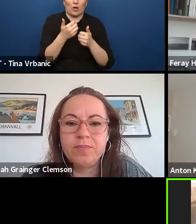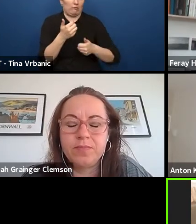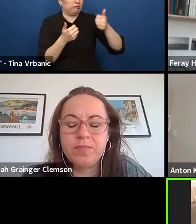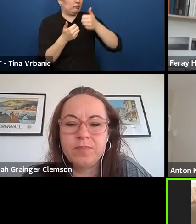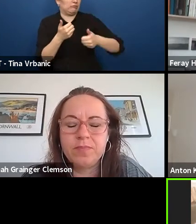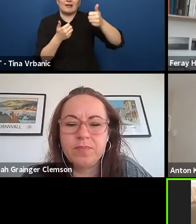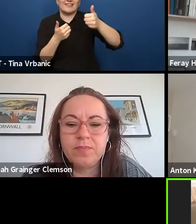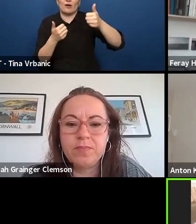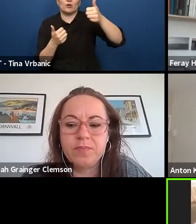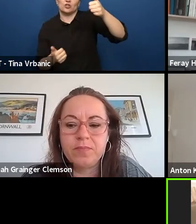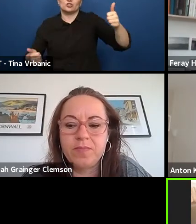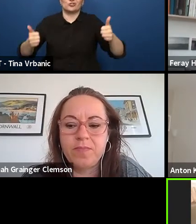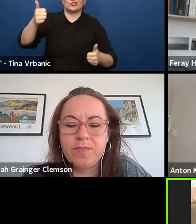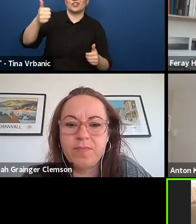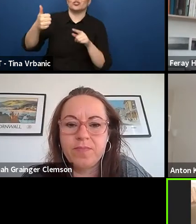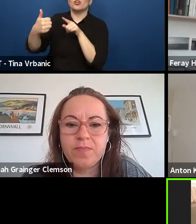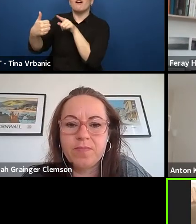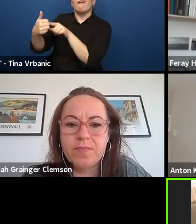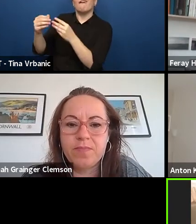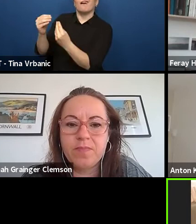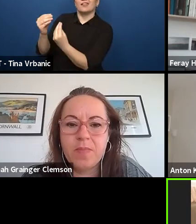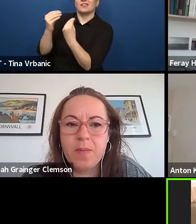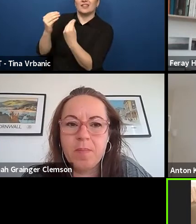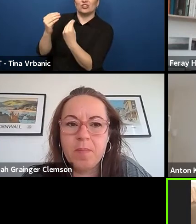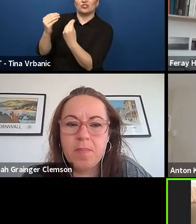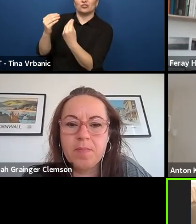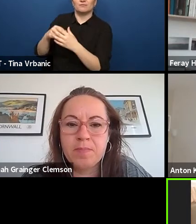we had the feeling that we know nothing about them